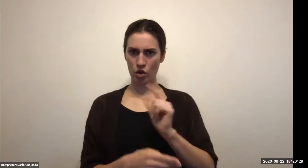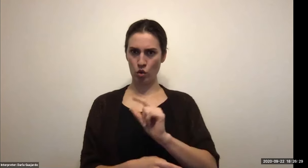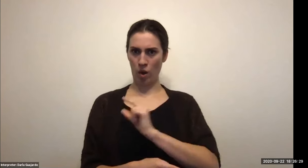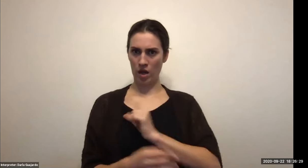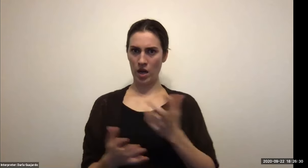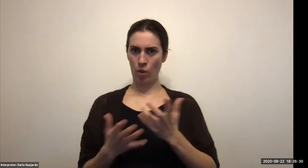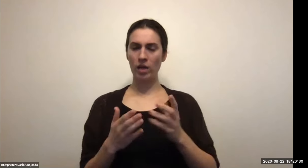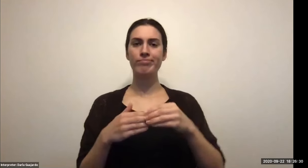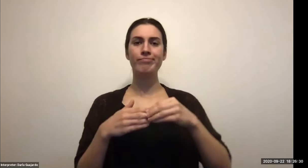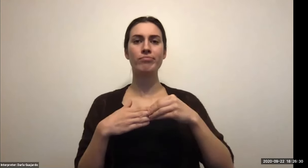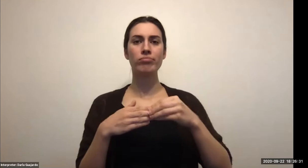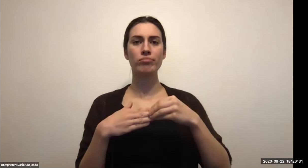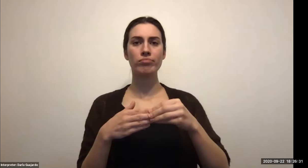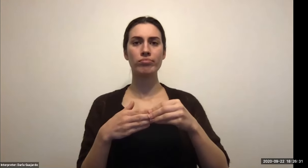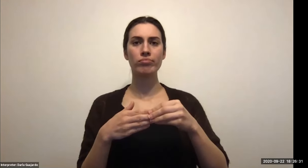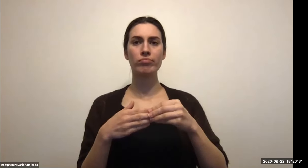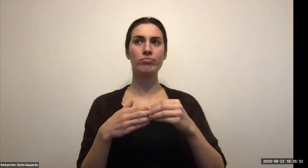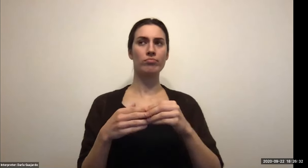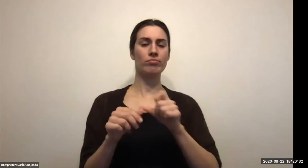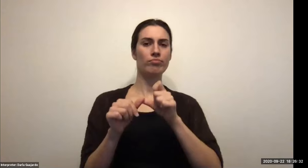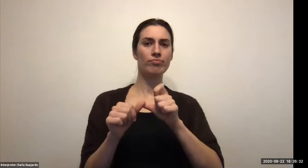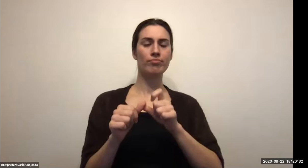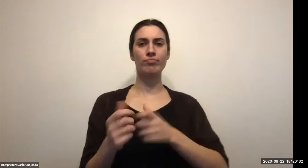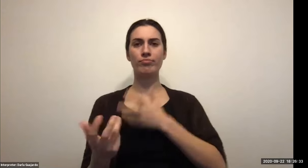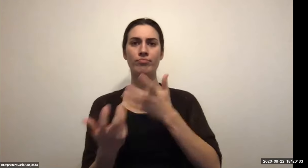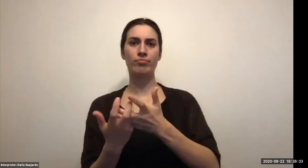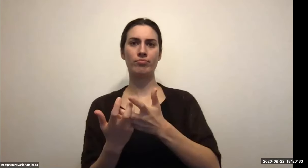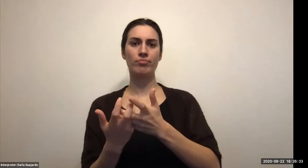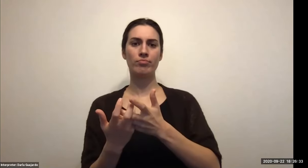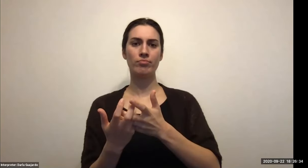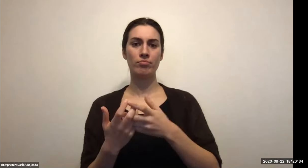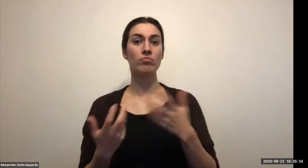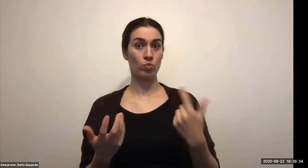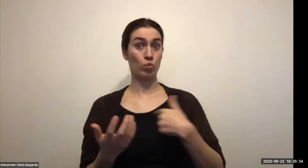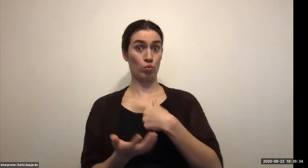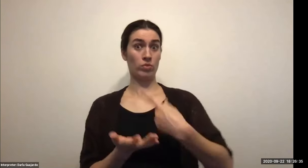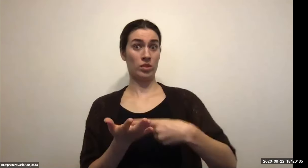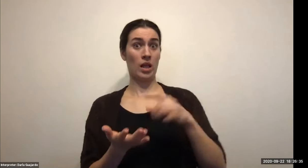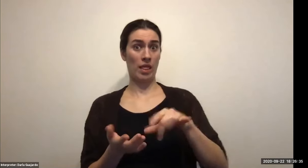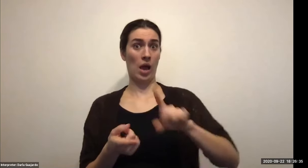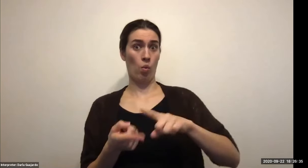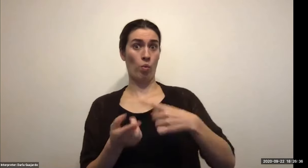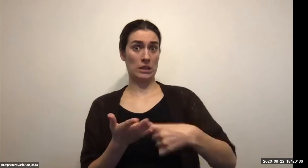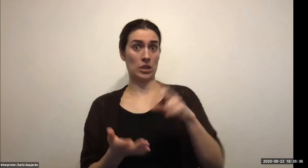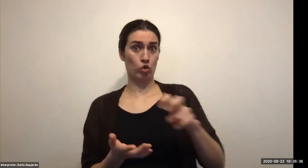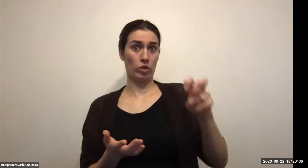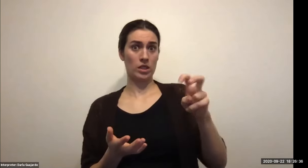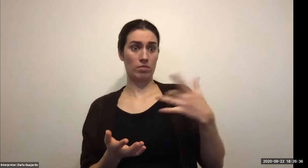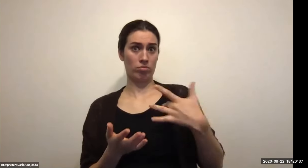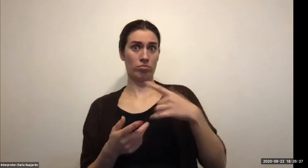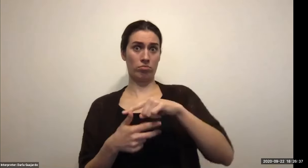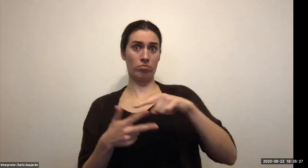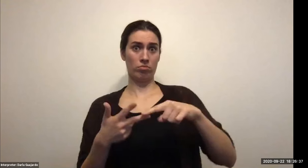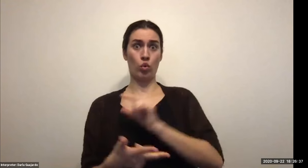Keith Wolling: And LinkedIn will be the place that you update on all your activities because that's going to get you your job, they won't be Facebook. It's not going to be Twitter. It's not going to be these other